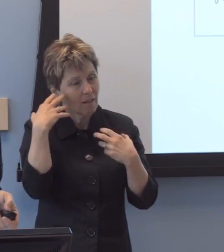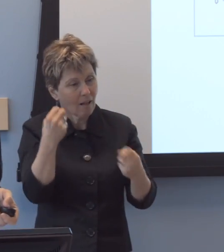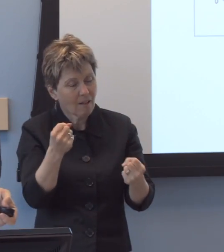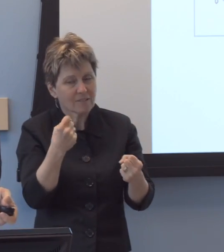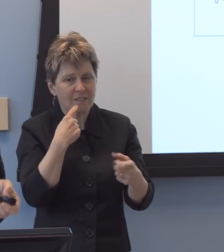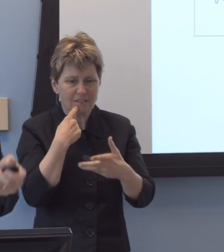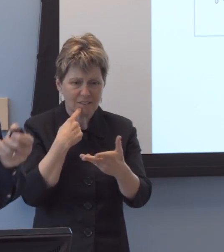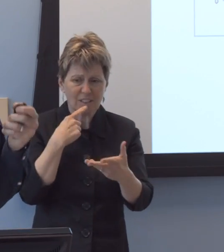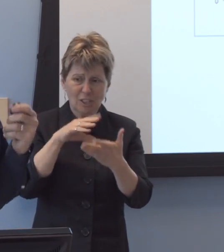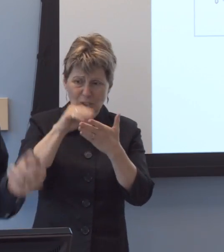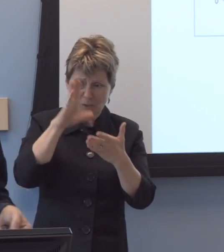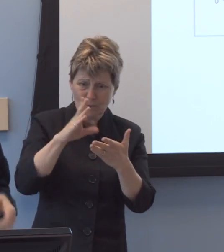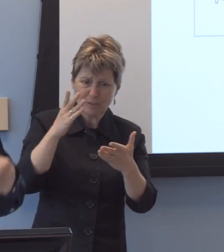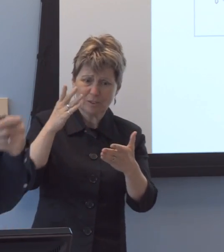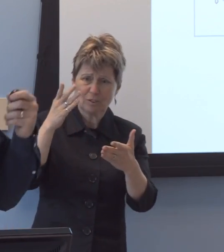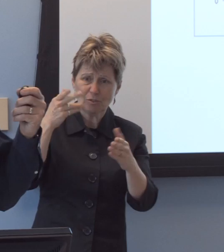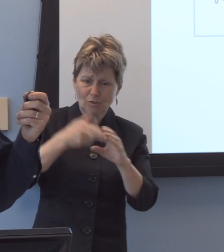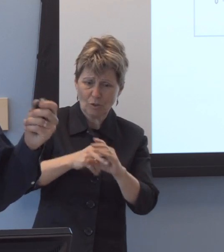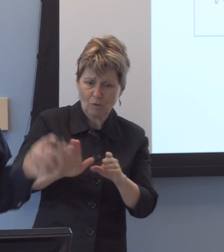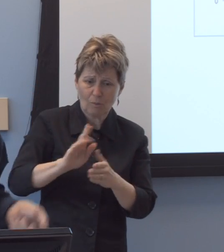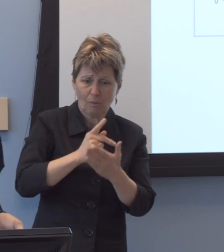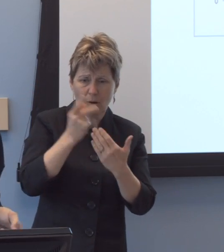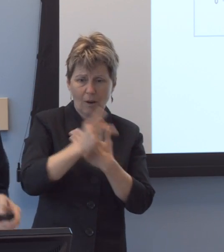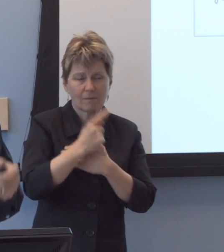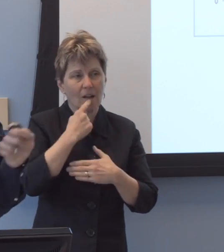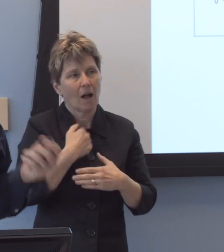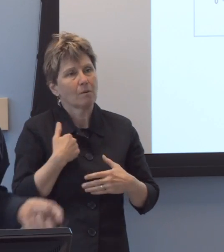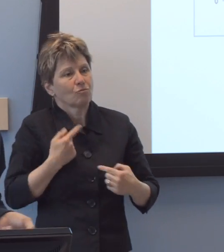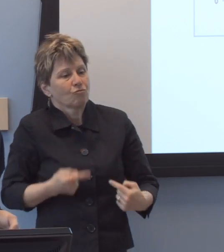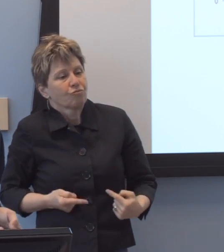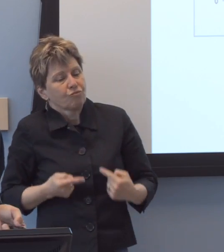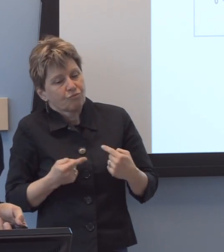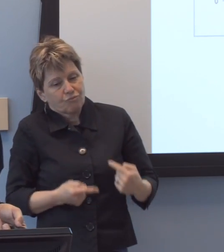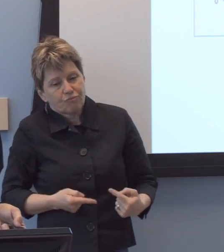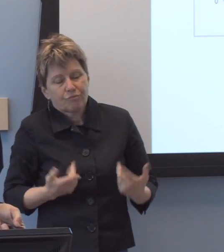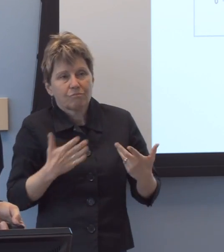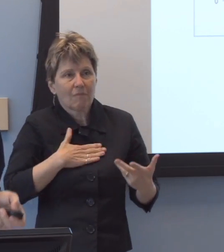and say, "I'm struggling, I'm doing poorly. "I've never had this kind of history.